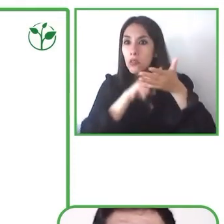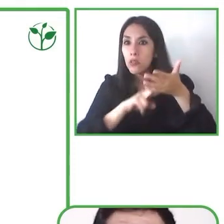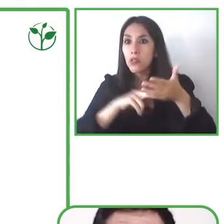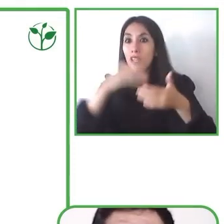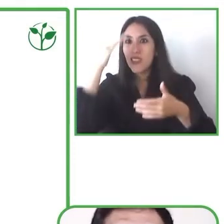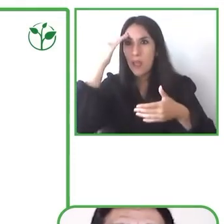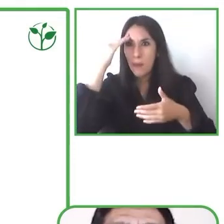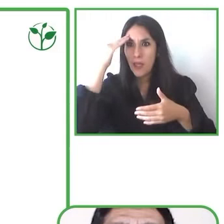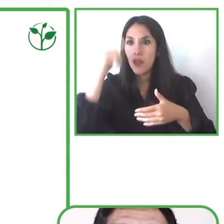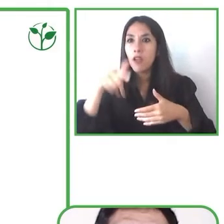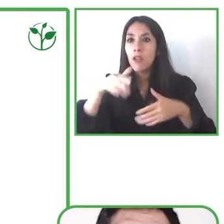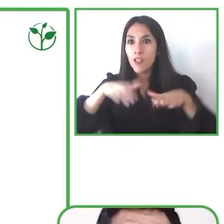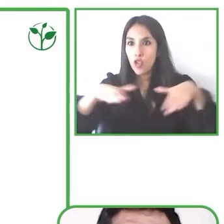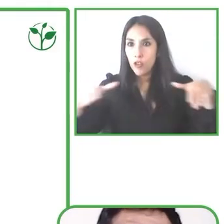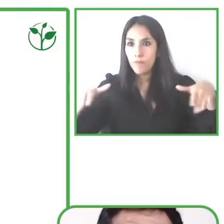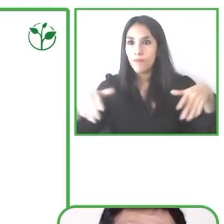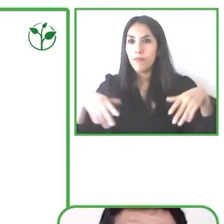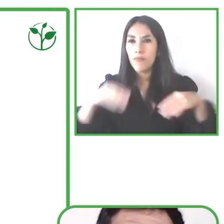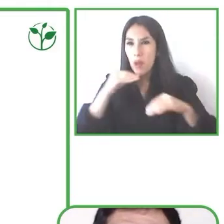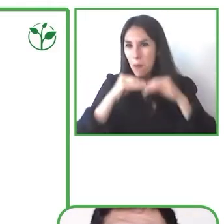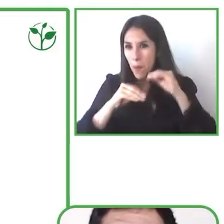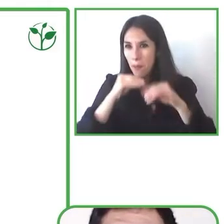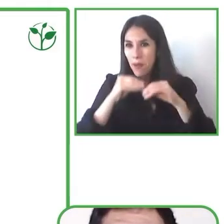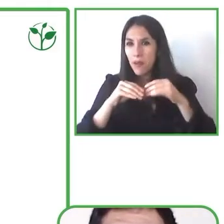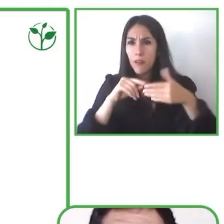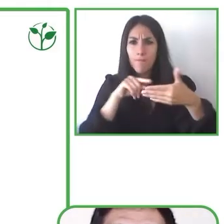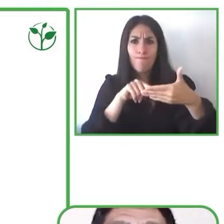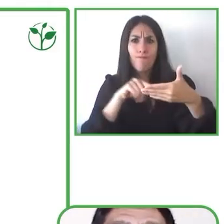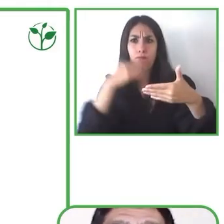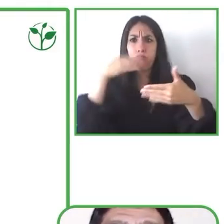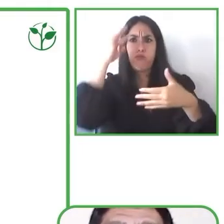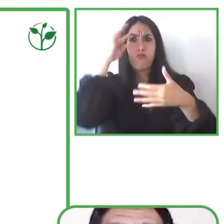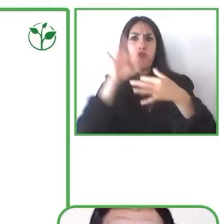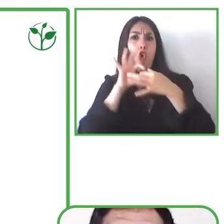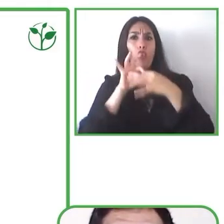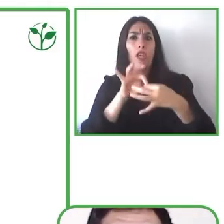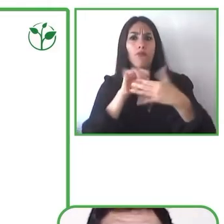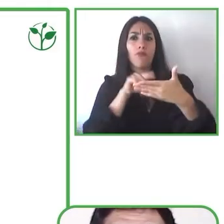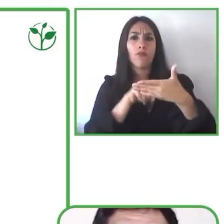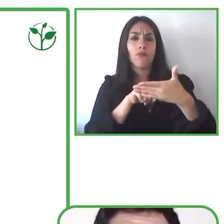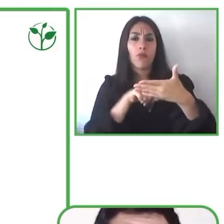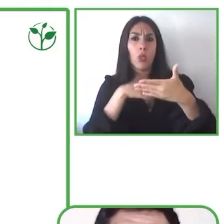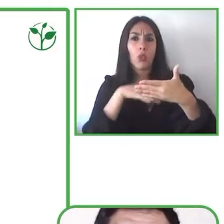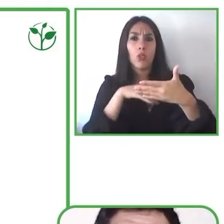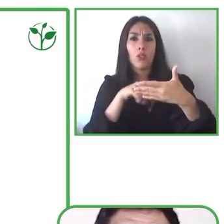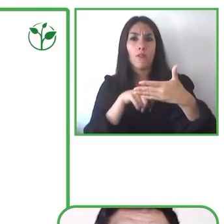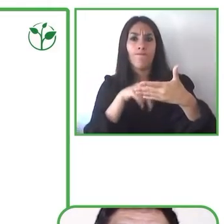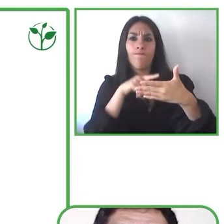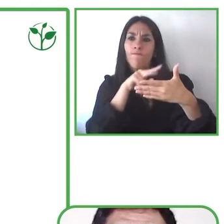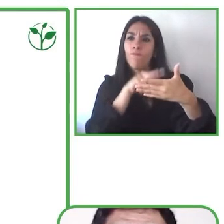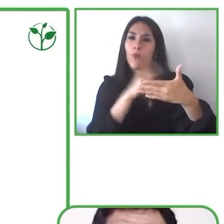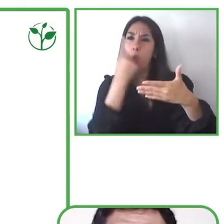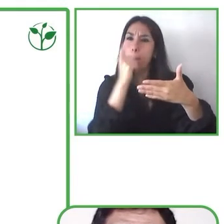was the important problem in the phonological or the awareness and so what they